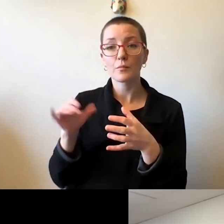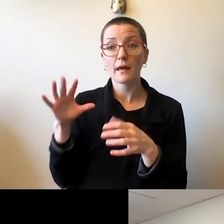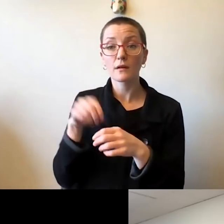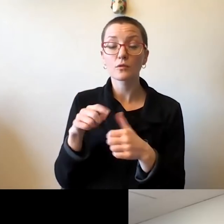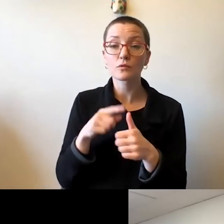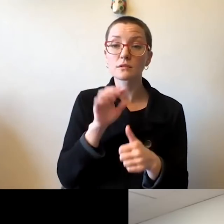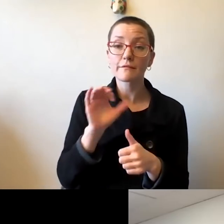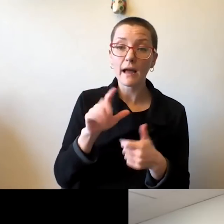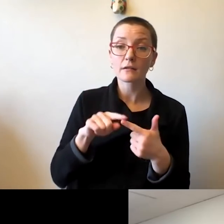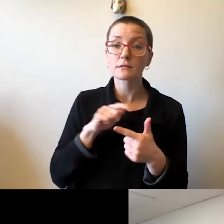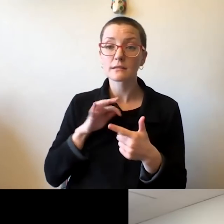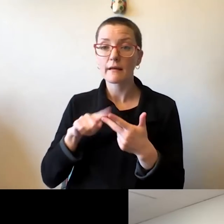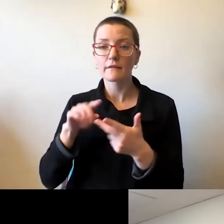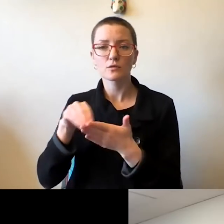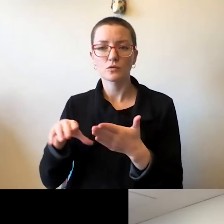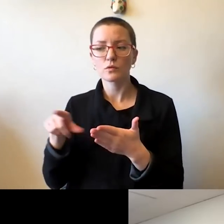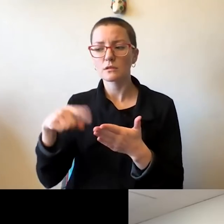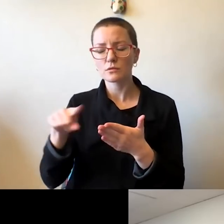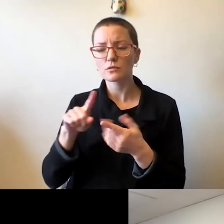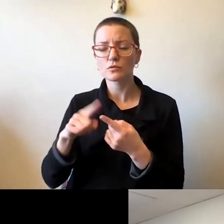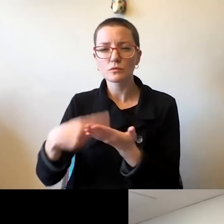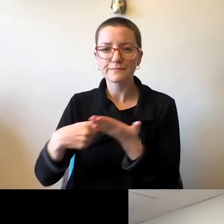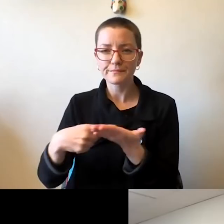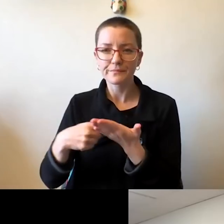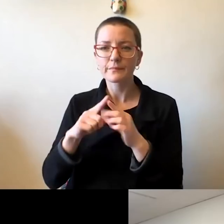to address the mental health issues in our community,